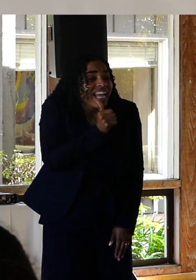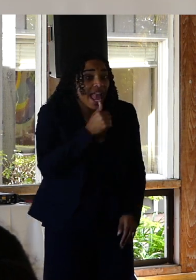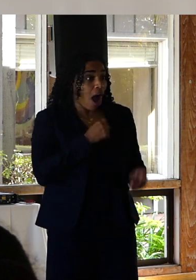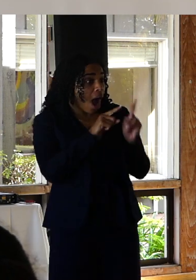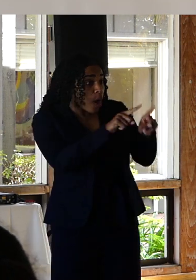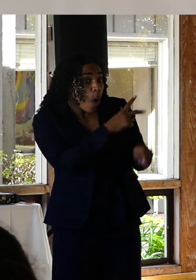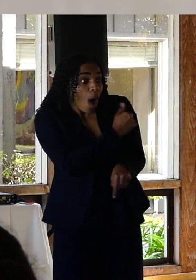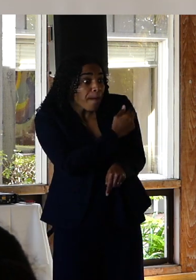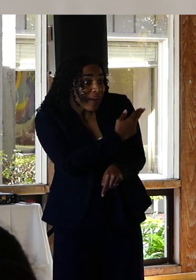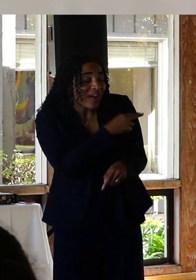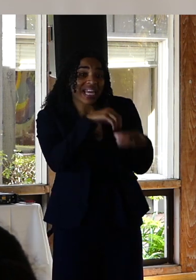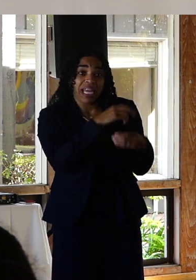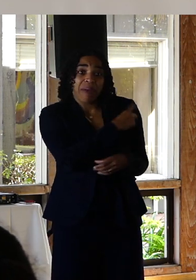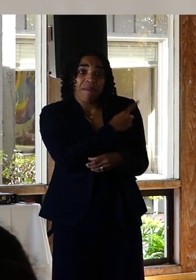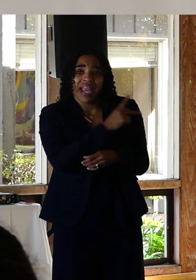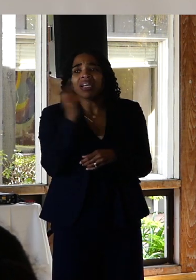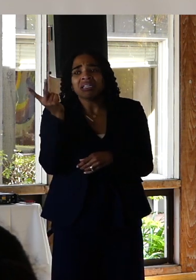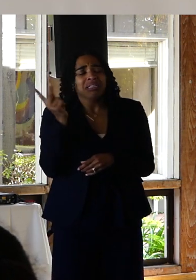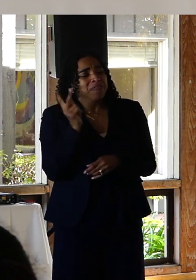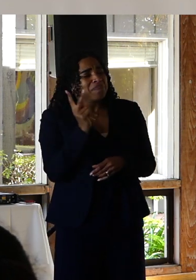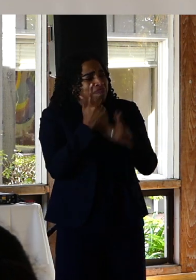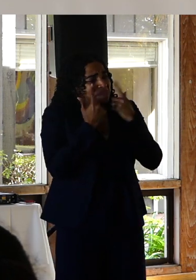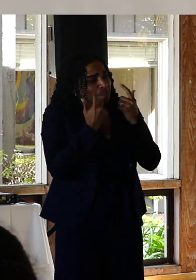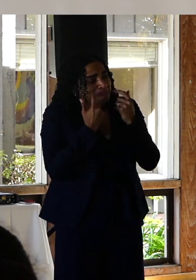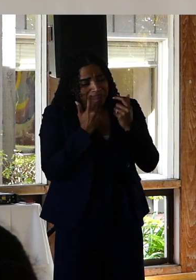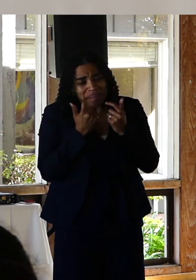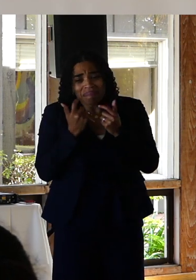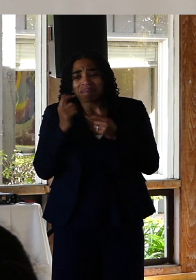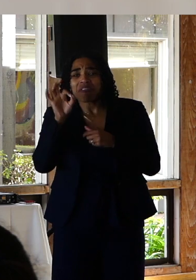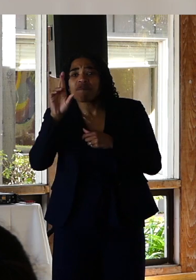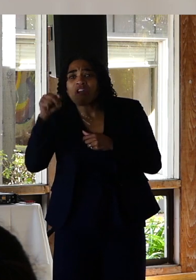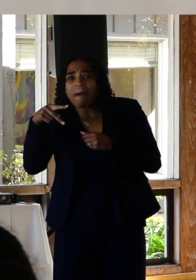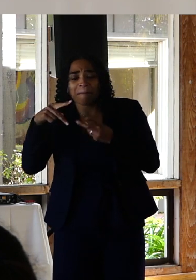an inpatient and cried but still brought me Frappucinos and cigarettes